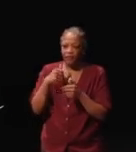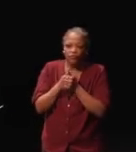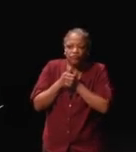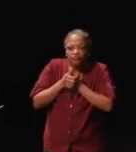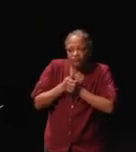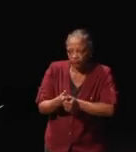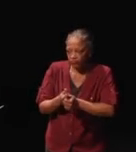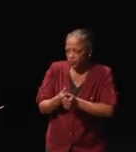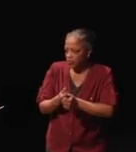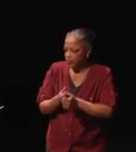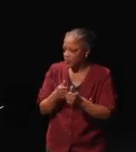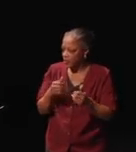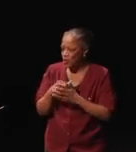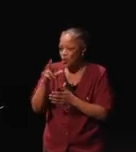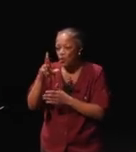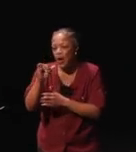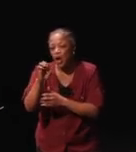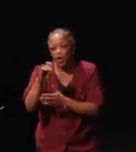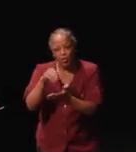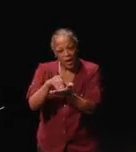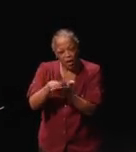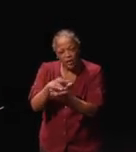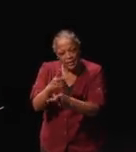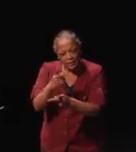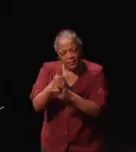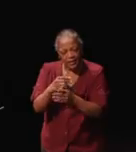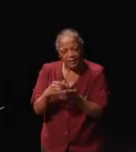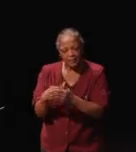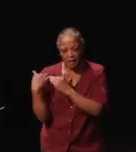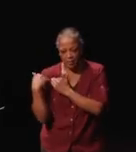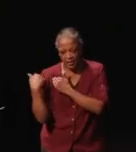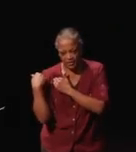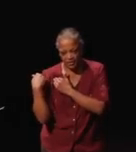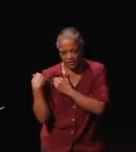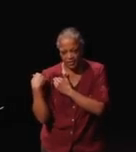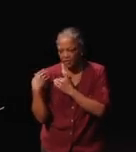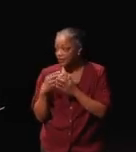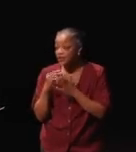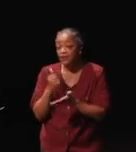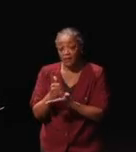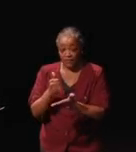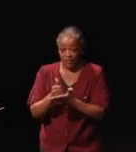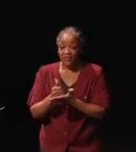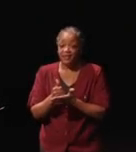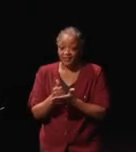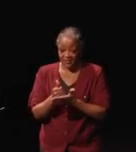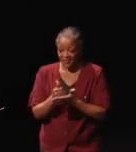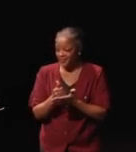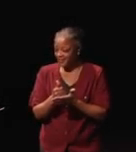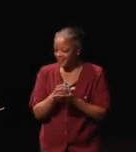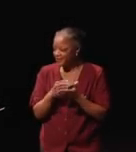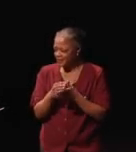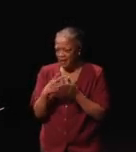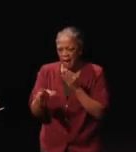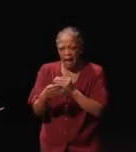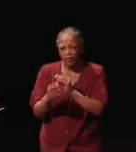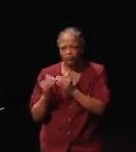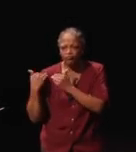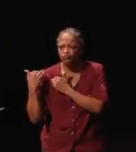we have record keeping obligations, and we found these to be really really helpful. They add to the accountability of the law,